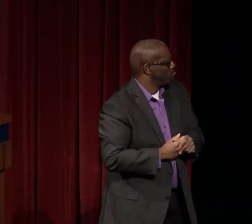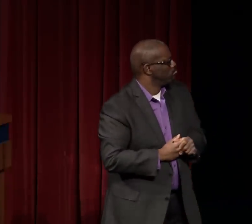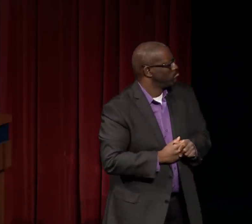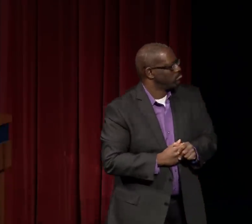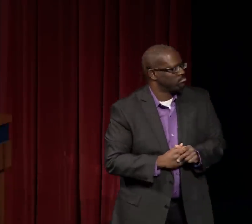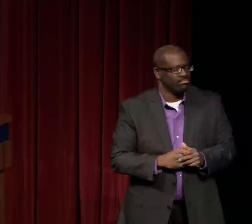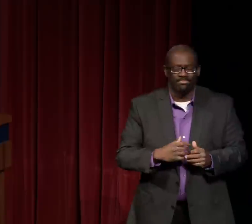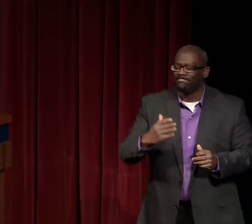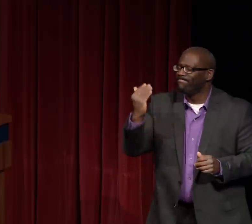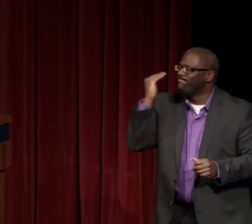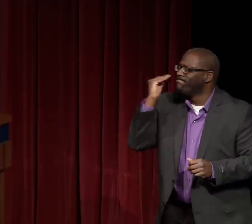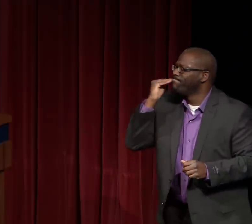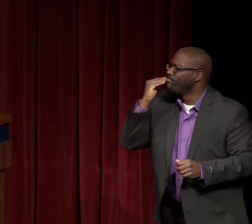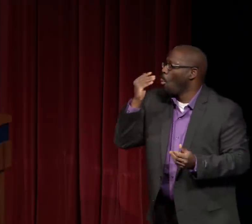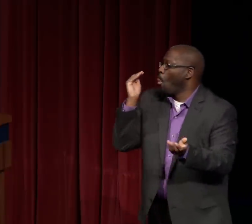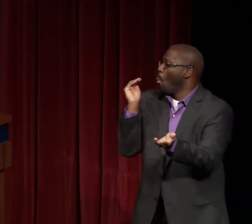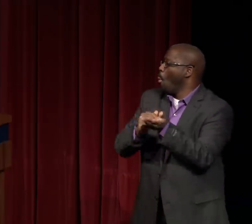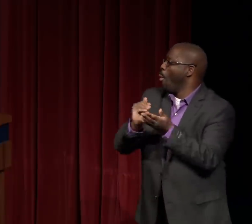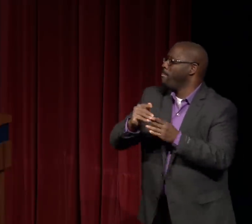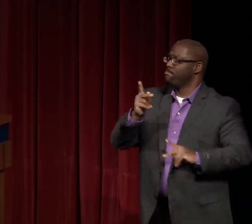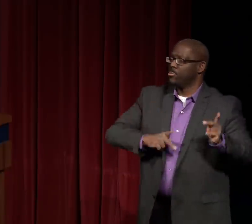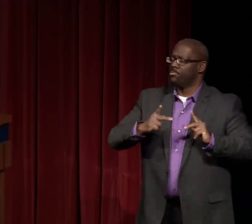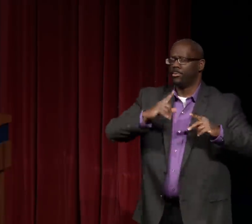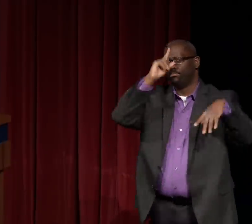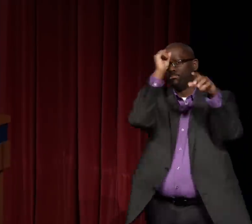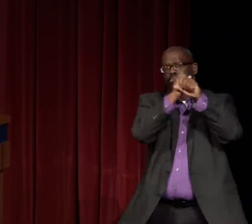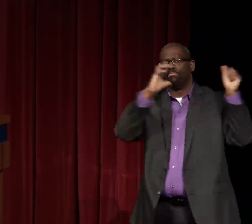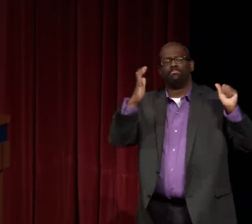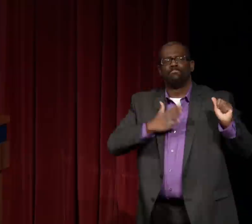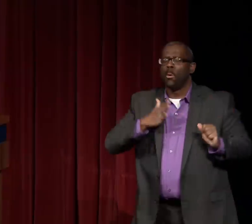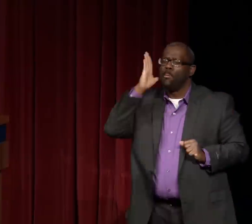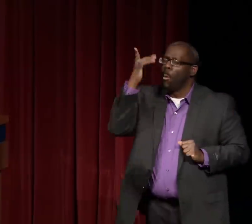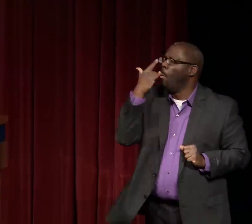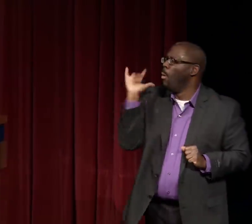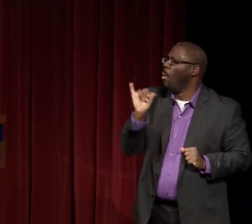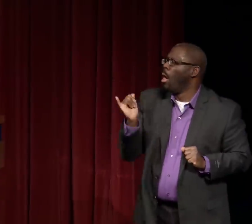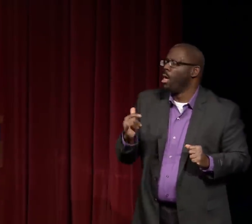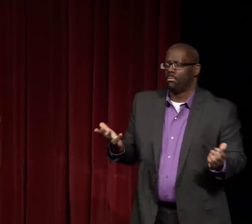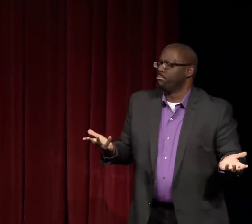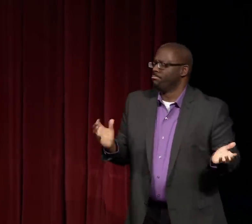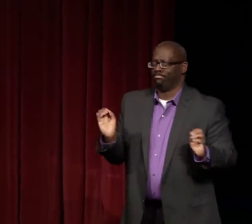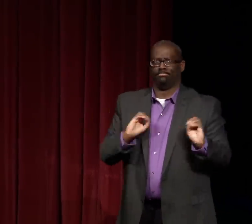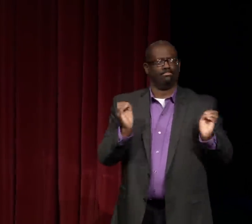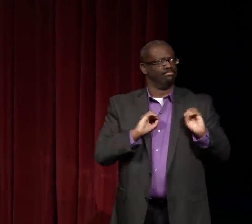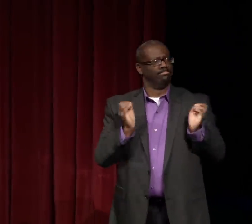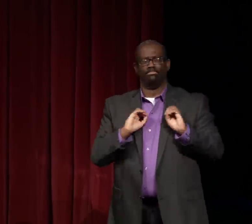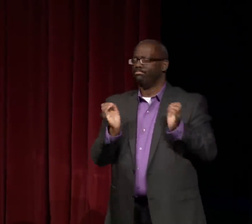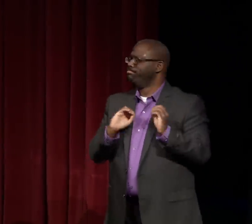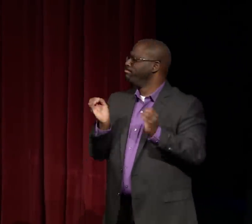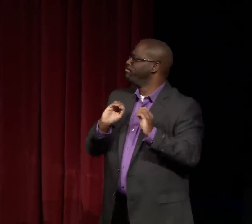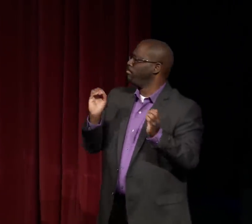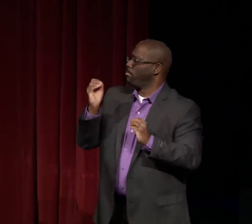that diversity brings us.